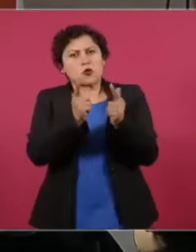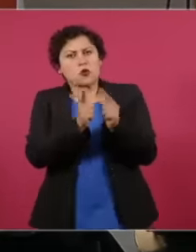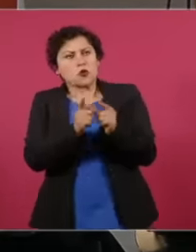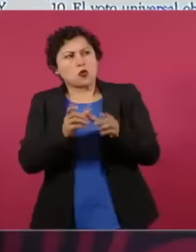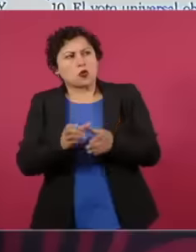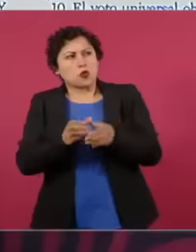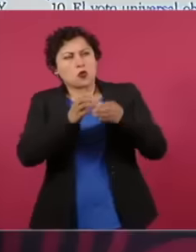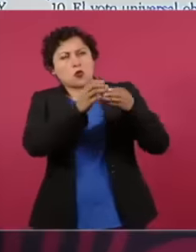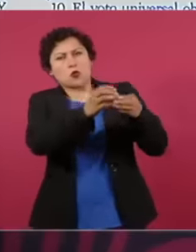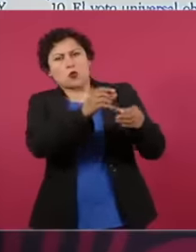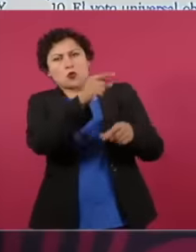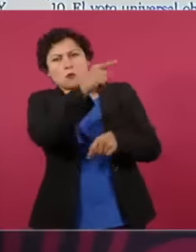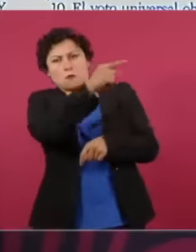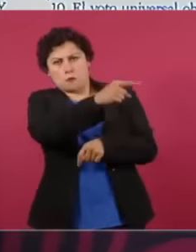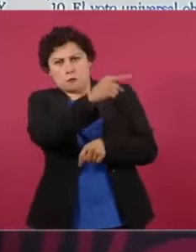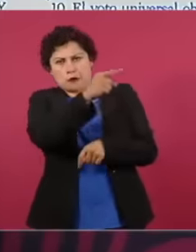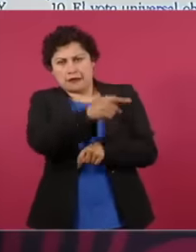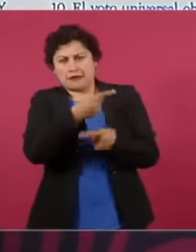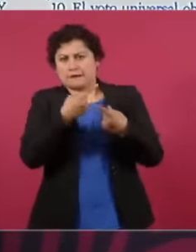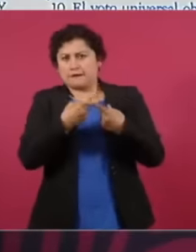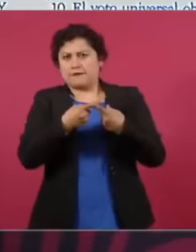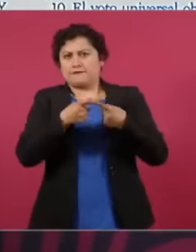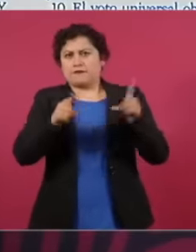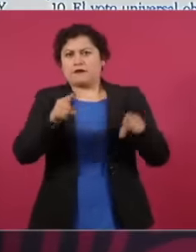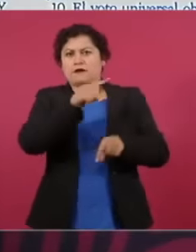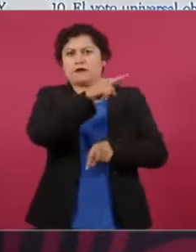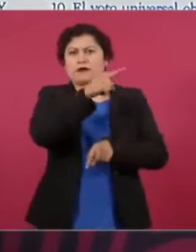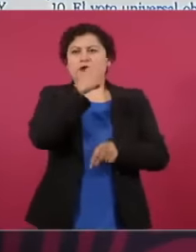I'm going to give it the same as brunette,